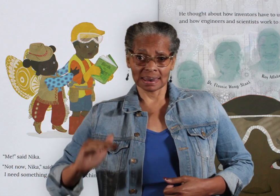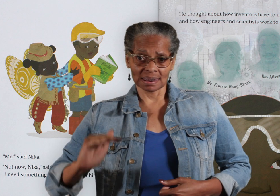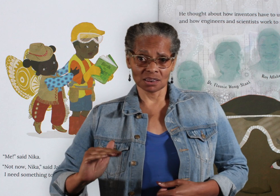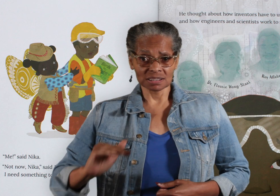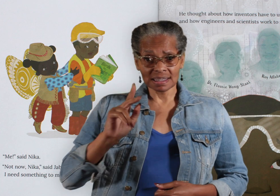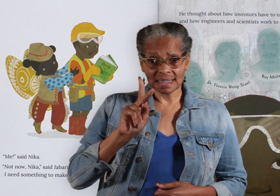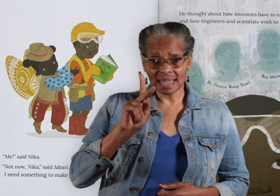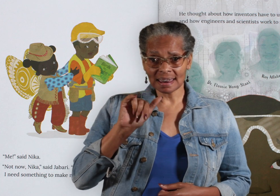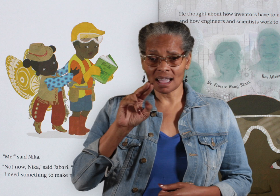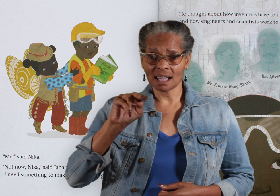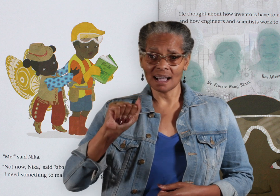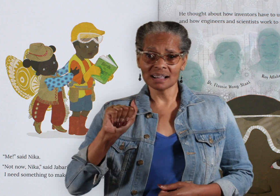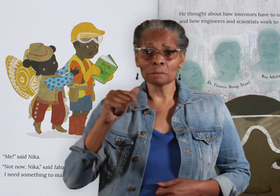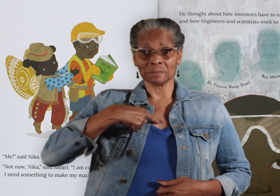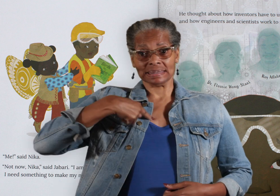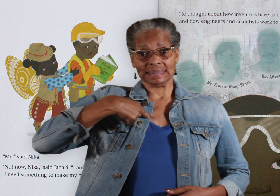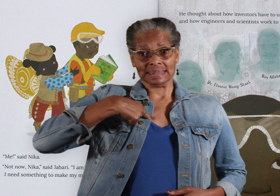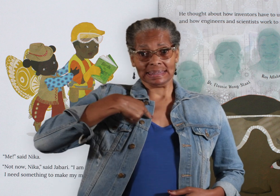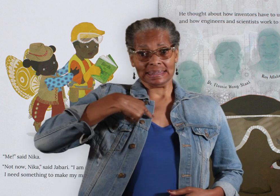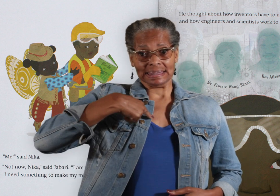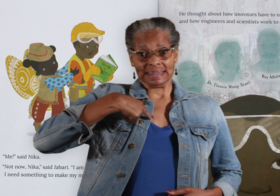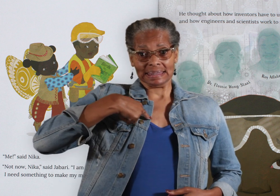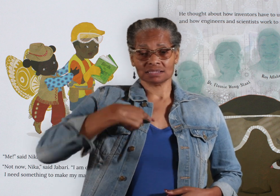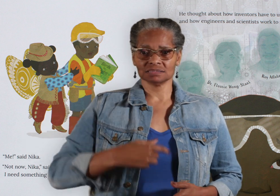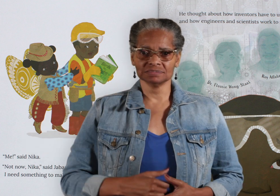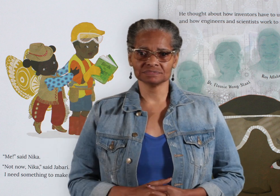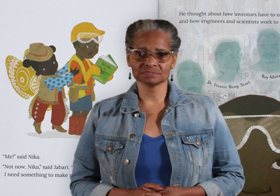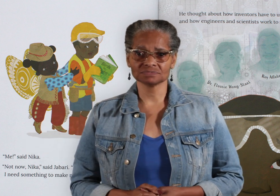"Me," said Nika.